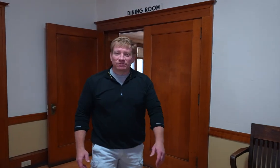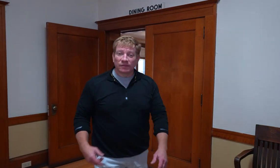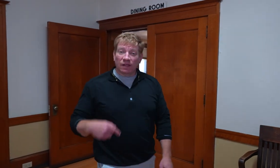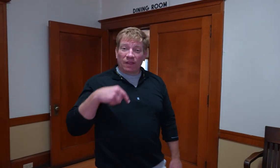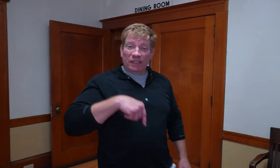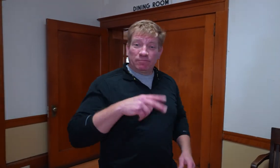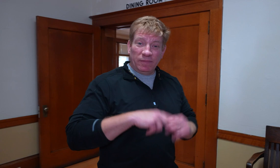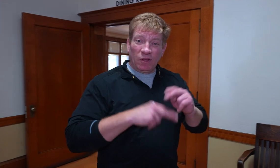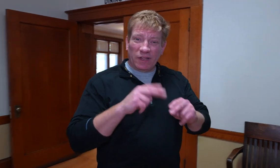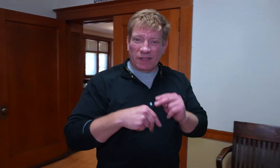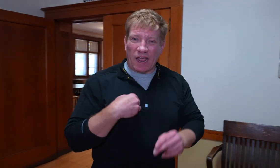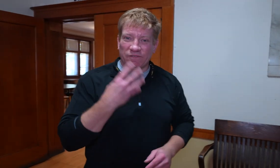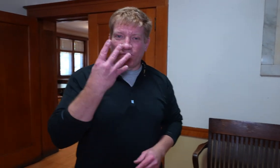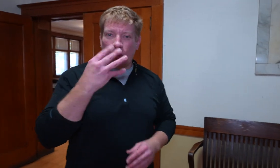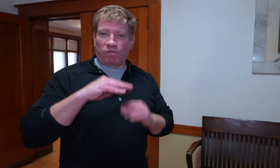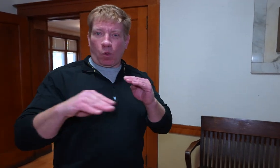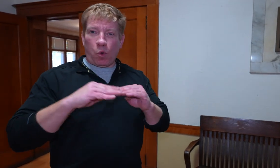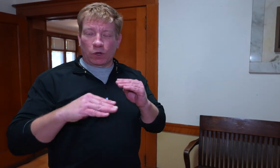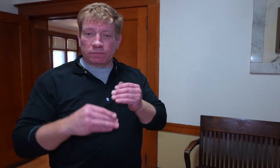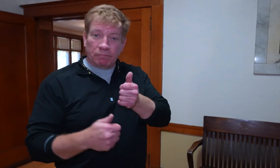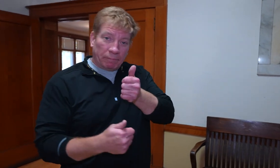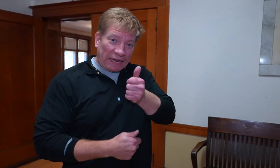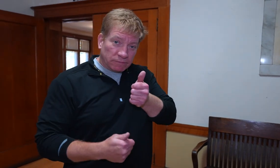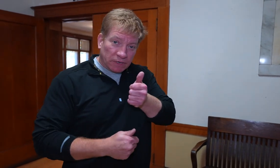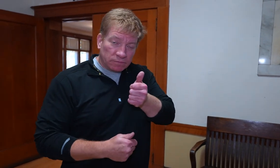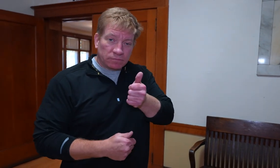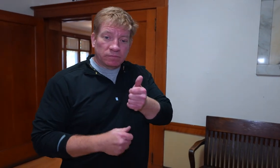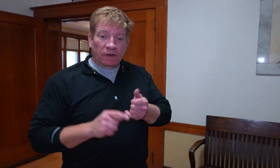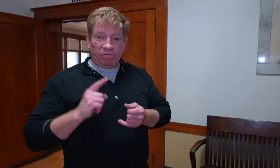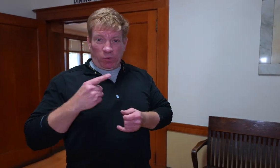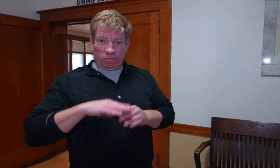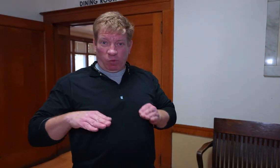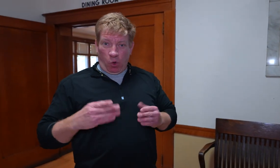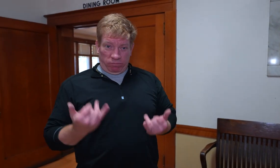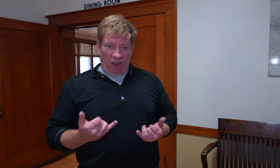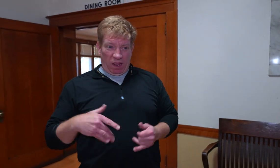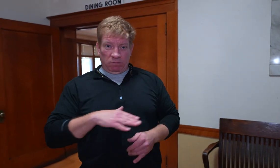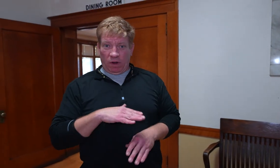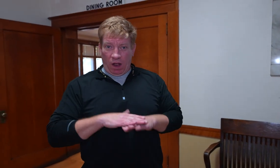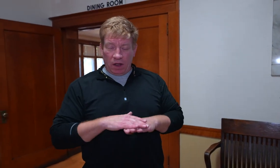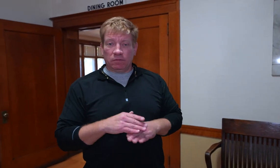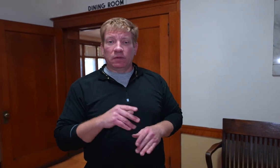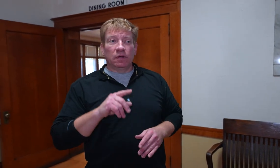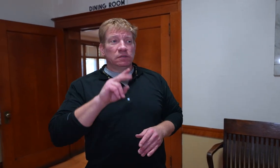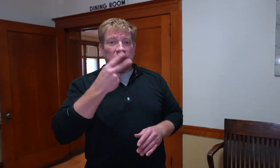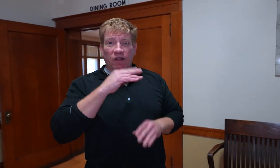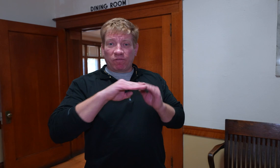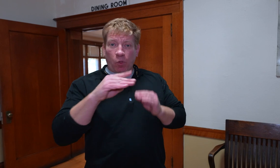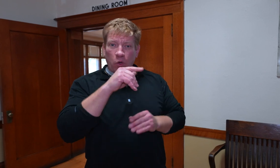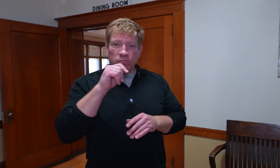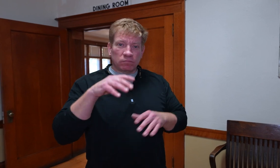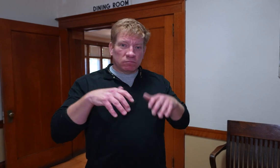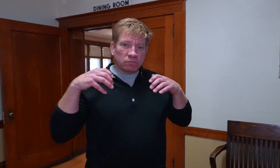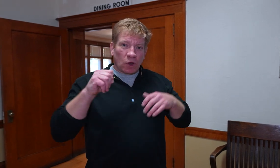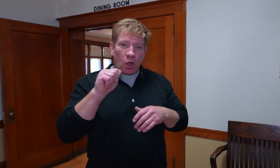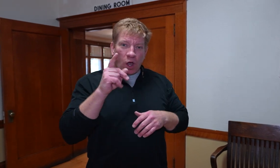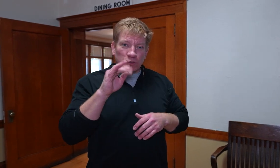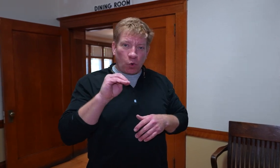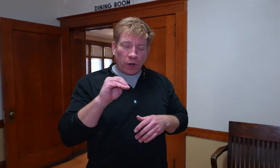This building has four floors. There’s the basement, the first floor which we’re on now, the second floor where the auditorium is,